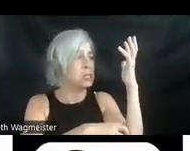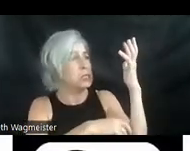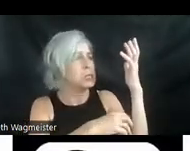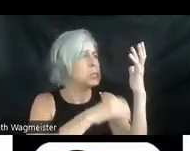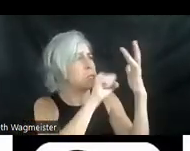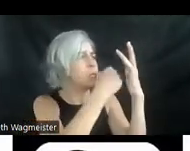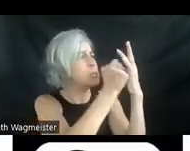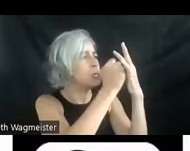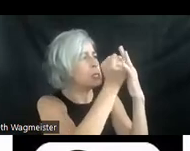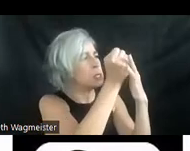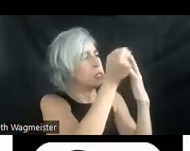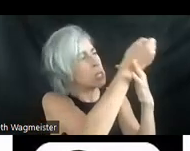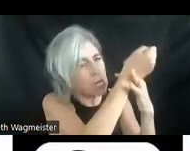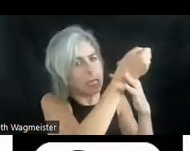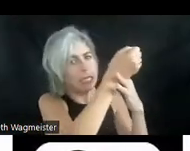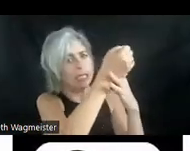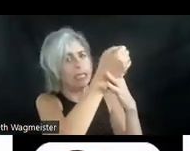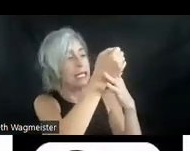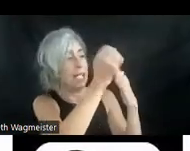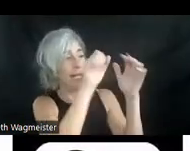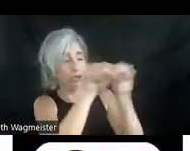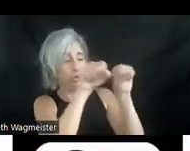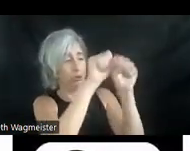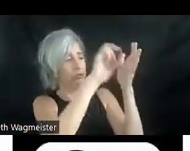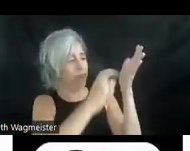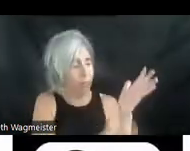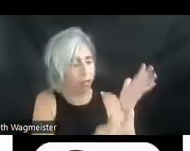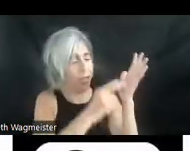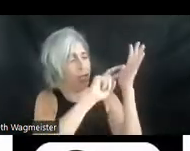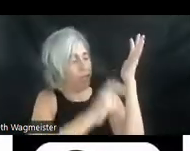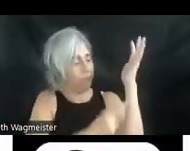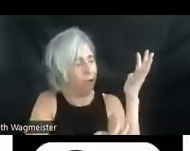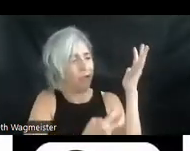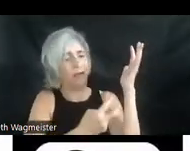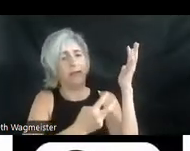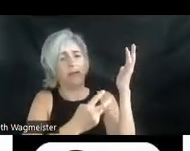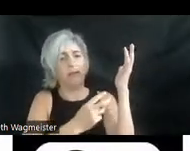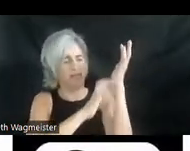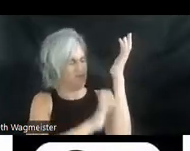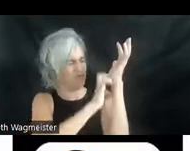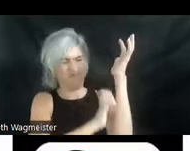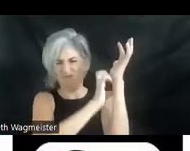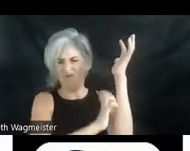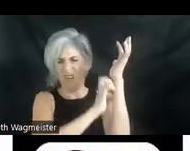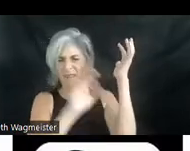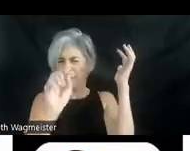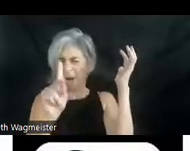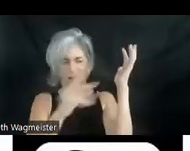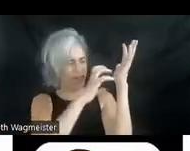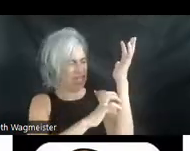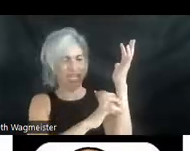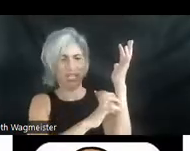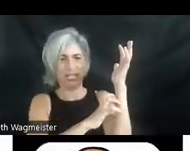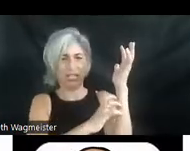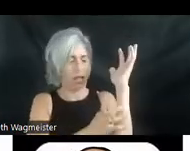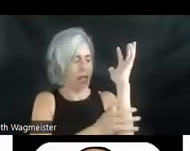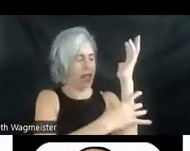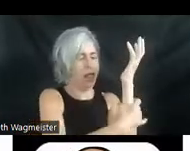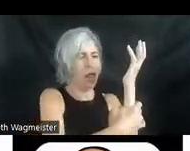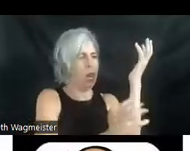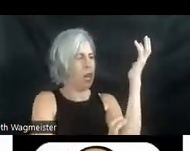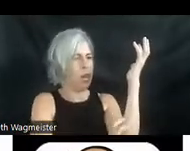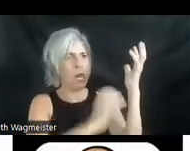His shoes slip on the rough bark. He wraps his legs around the lower trunk then uses